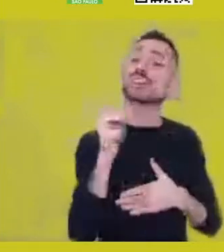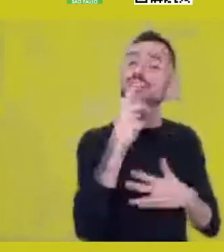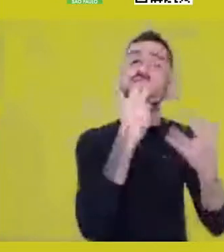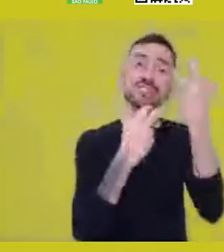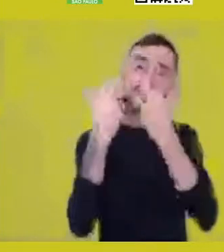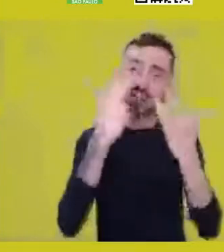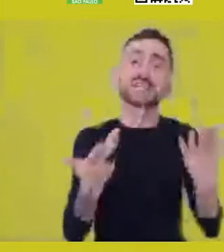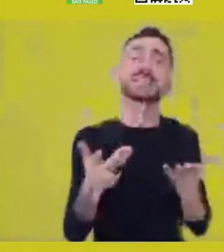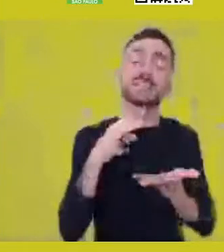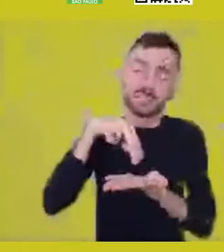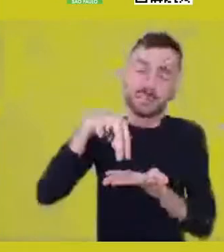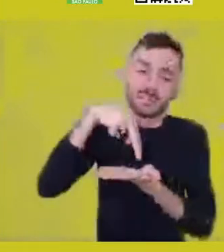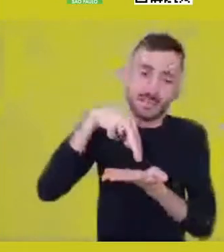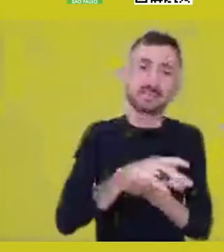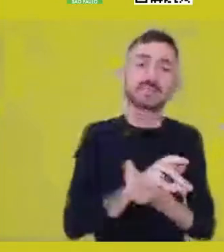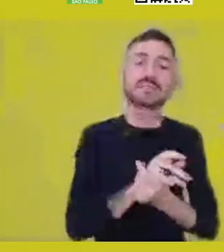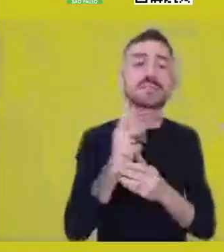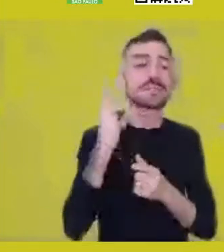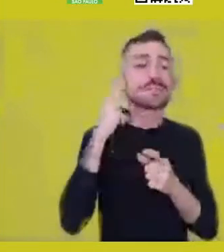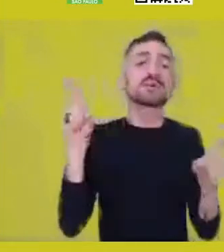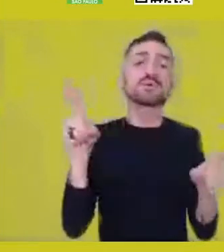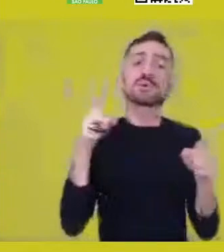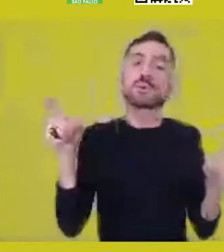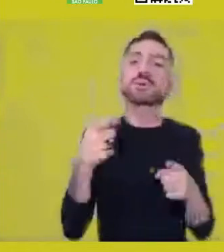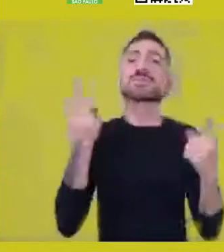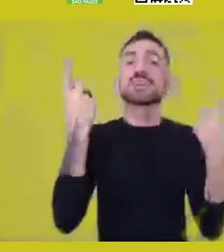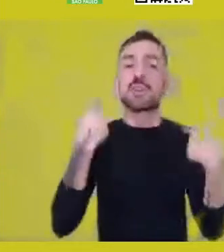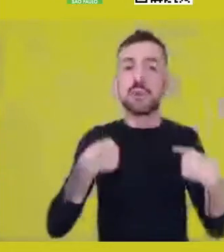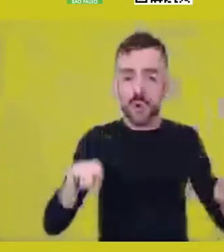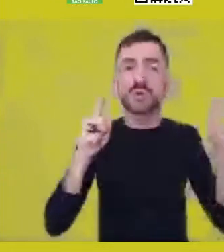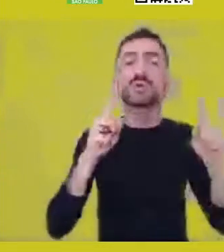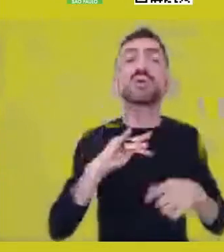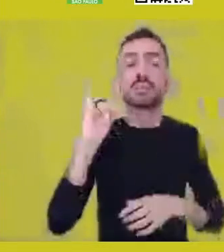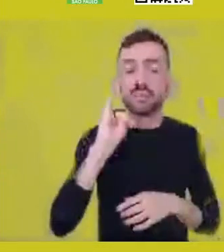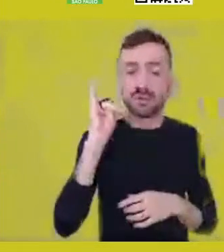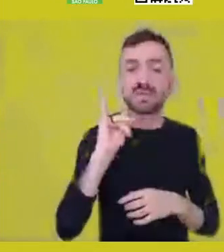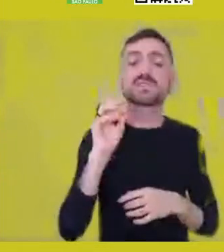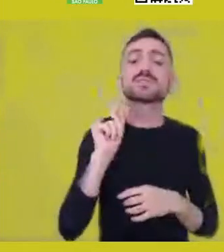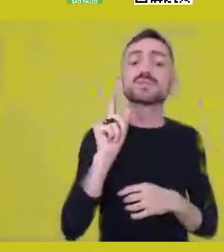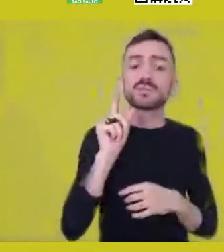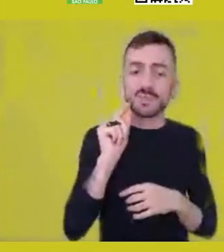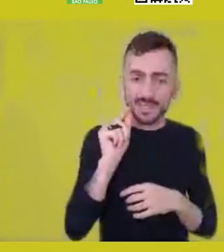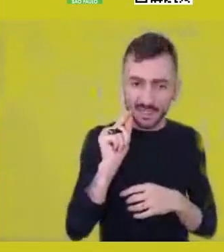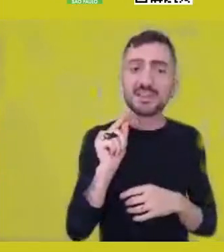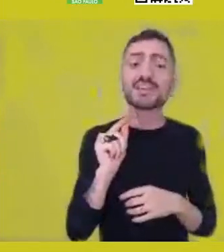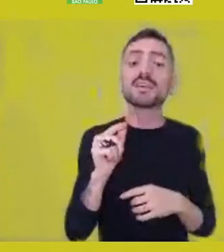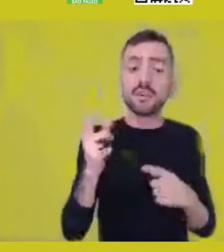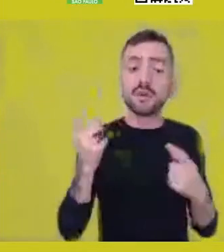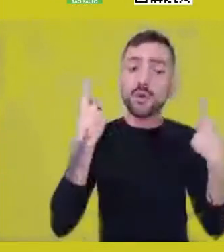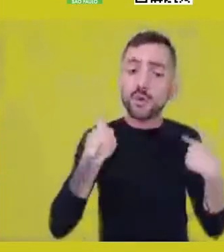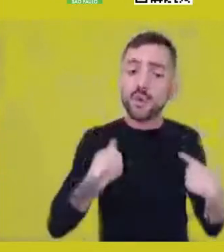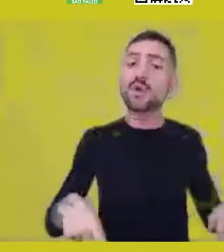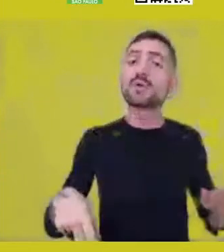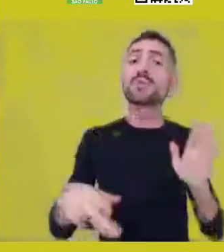The music, the body, the movement are linked to this idea that I brought of the body as a territory of transformation